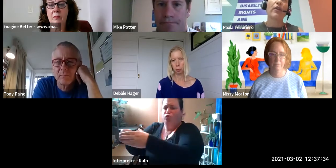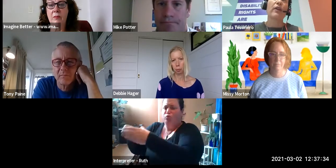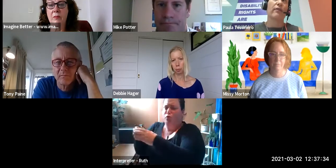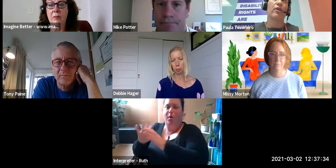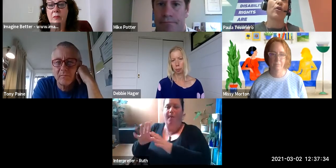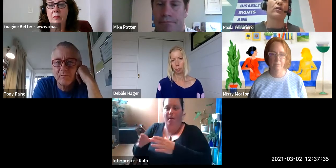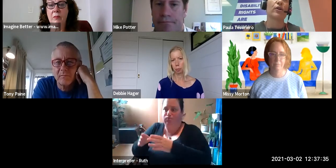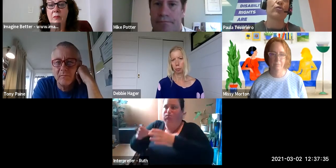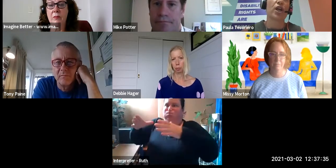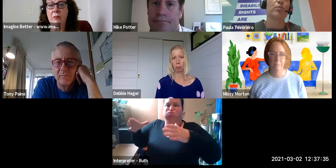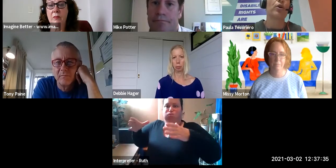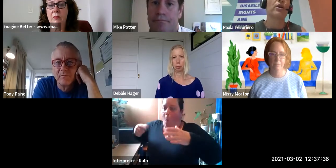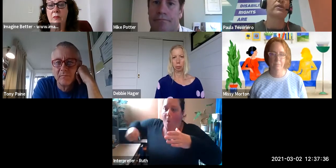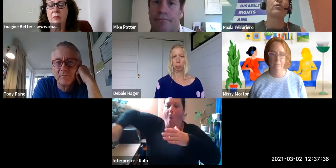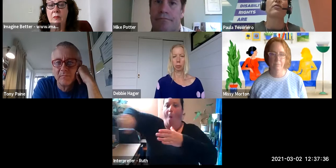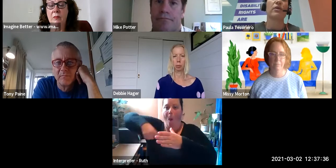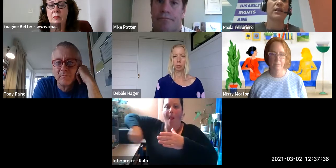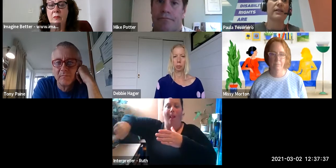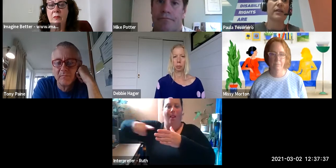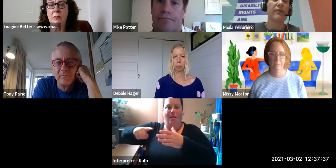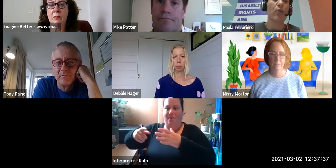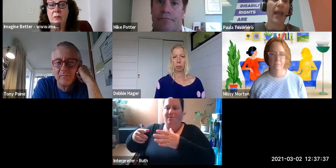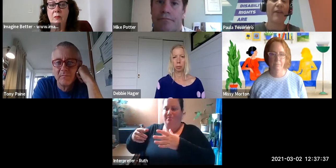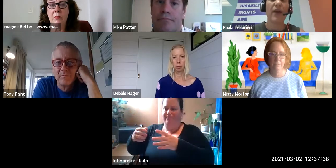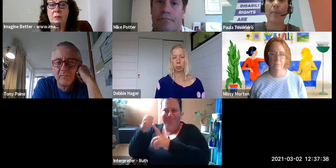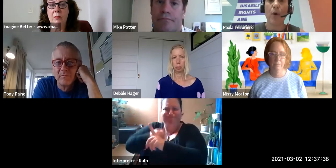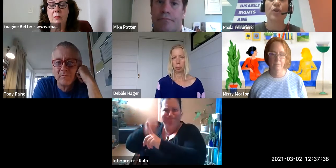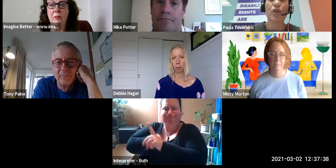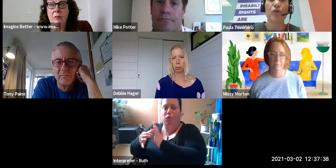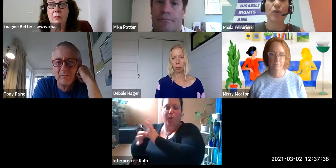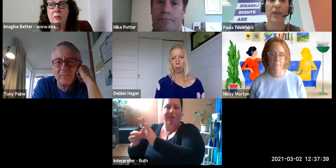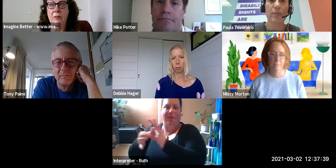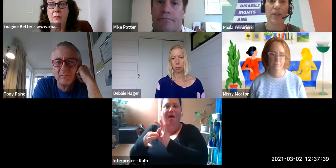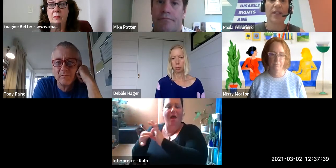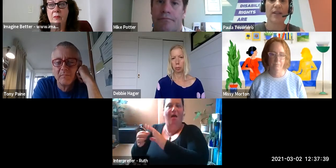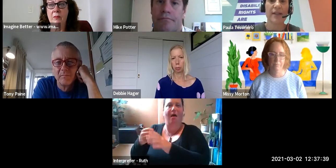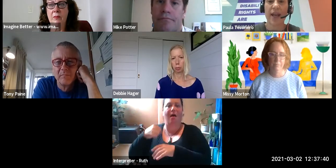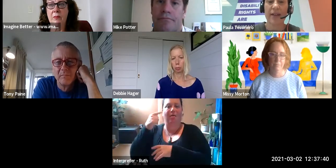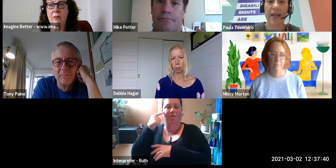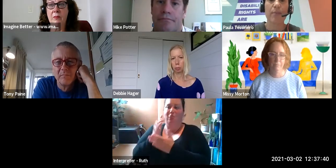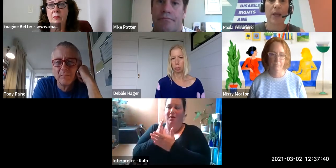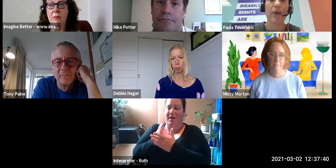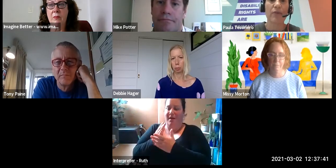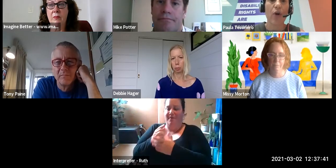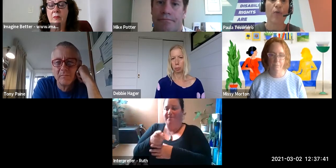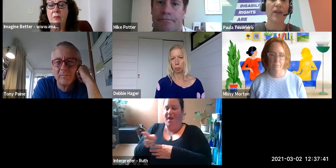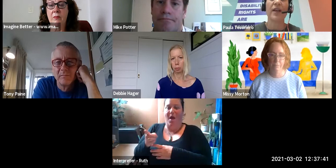I think social change programs too that have been really successful have had a multitude of expertise and people involved.